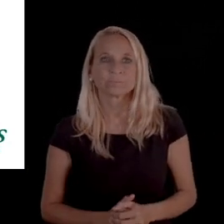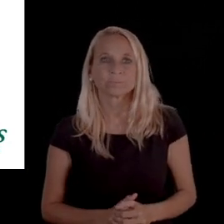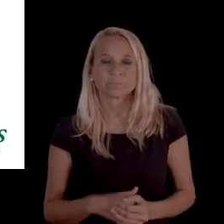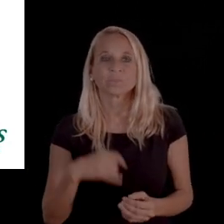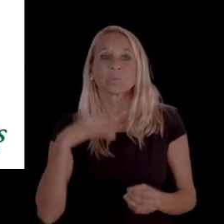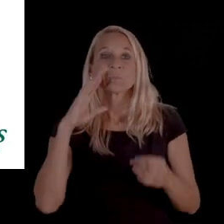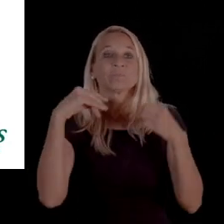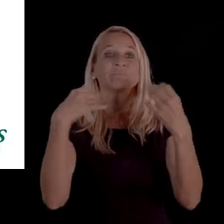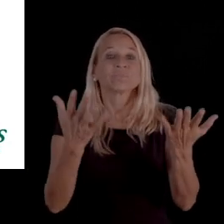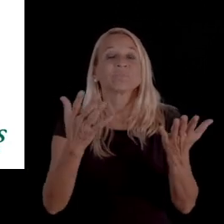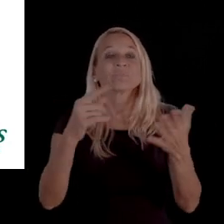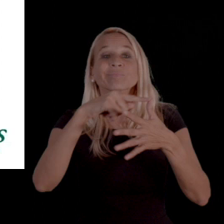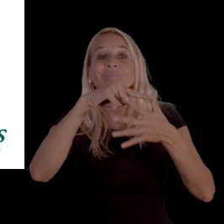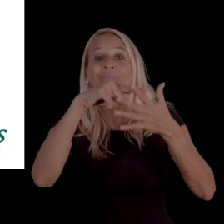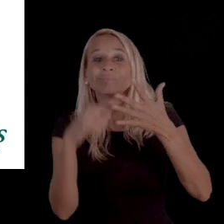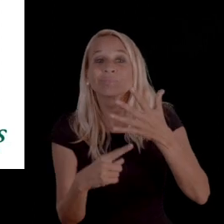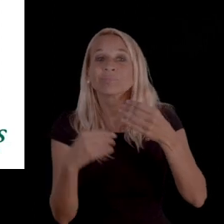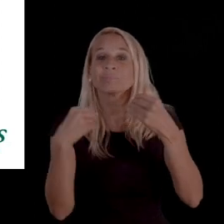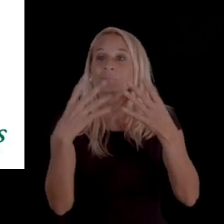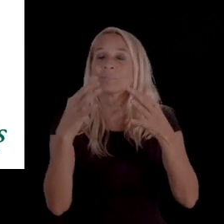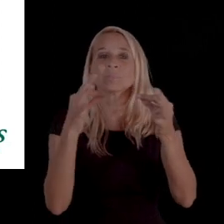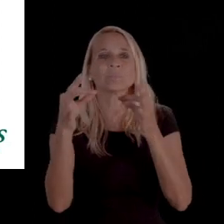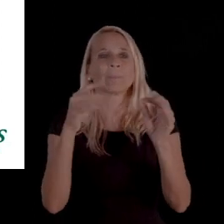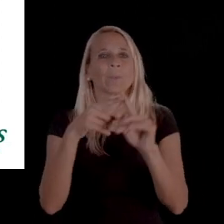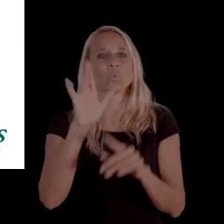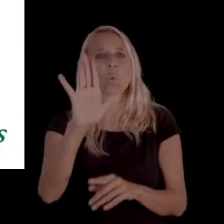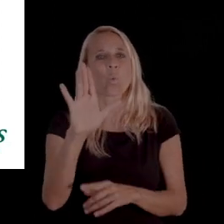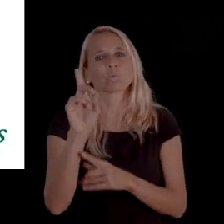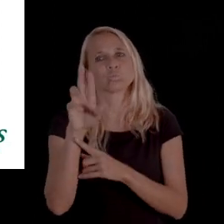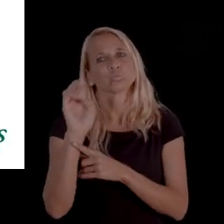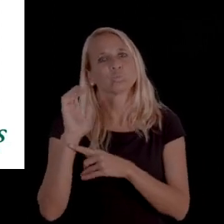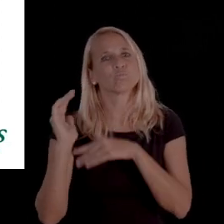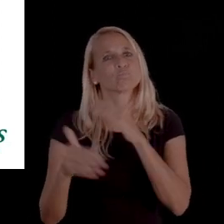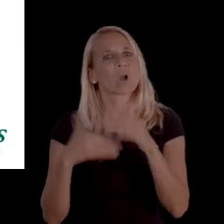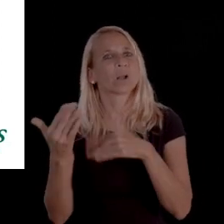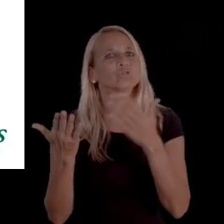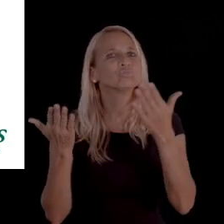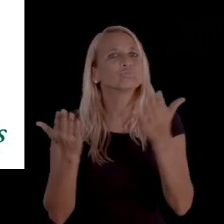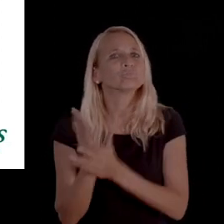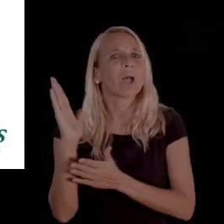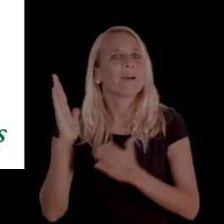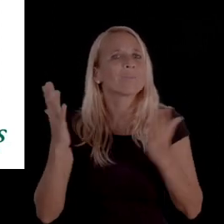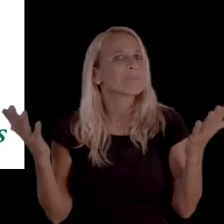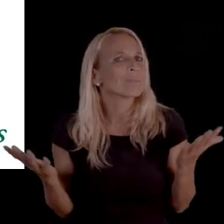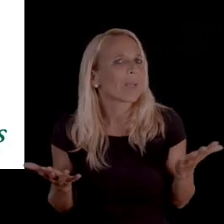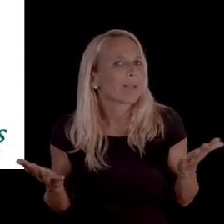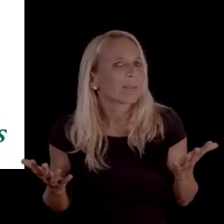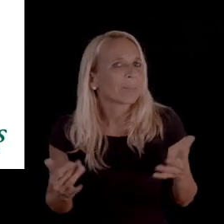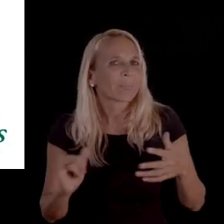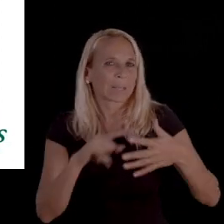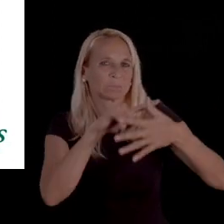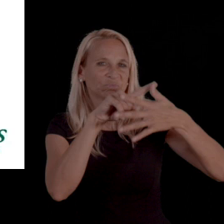We will provide, or sources are provided about your due process rights.